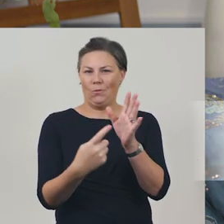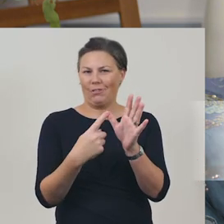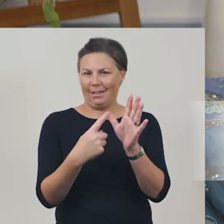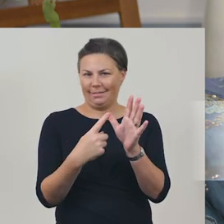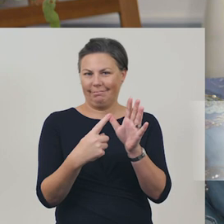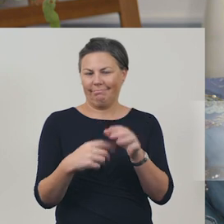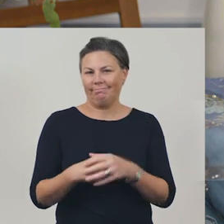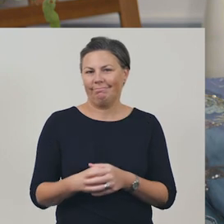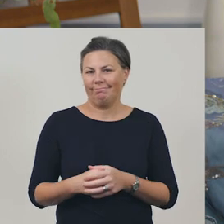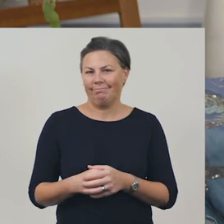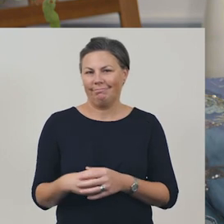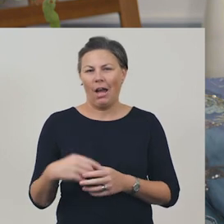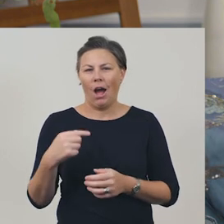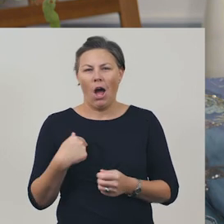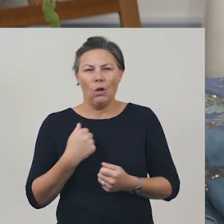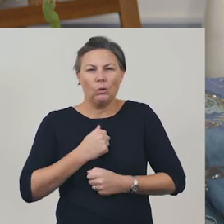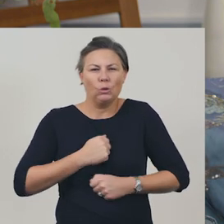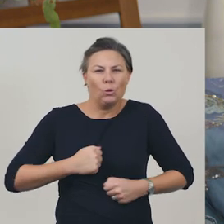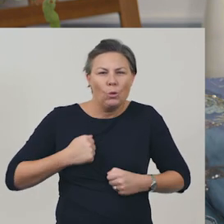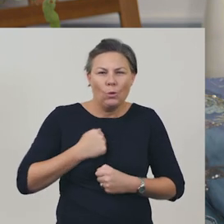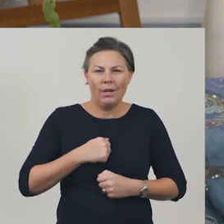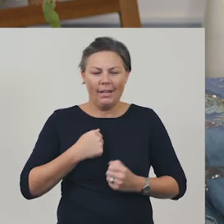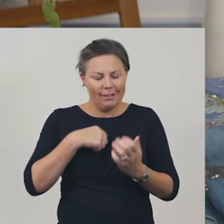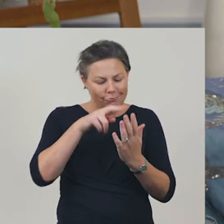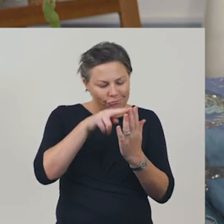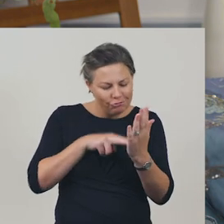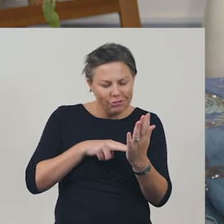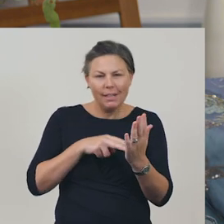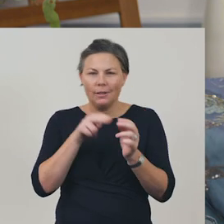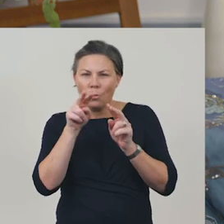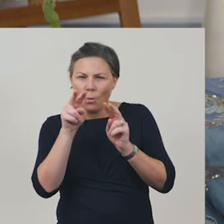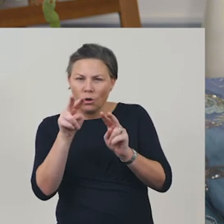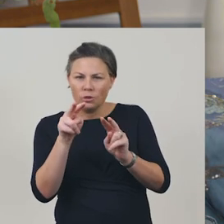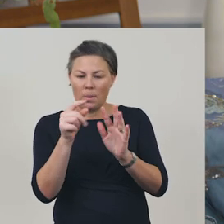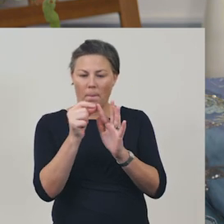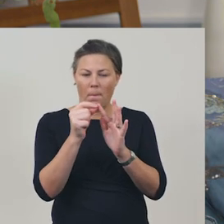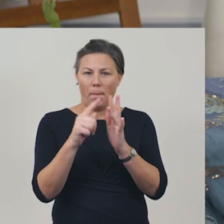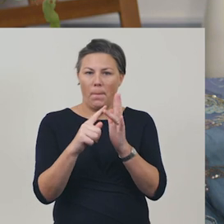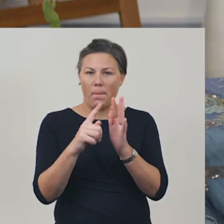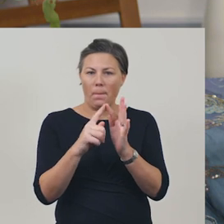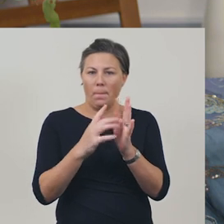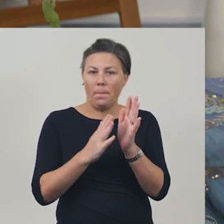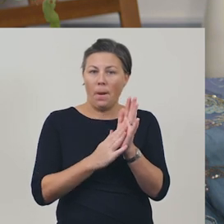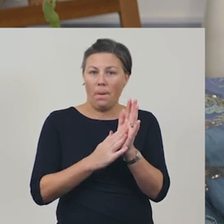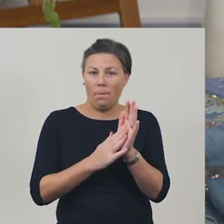I really enjoy reading and listening to poetry. Have you ever read or listened to a poem?